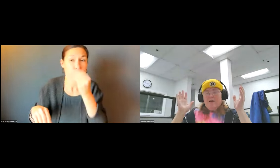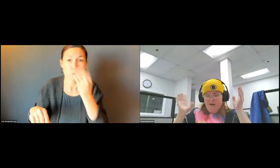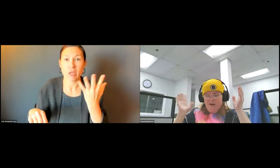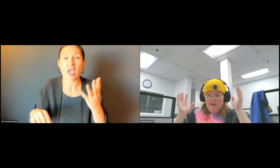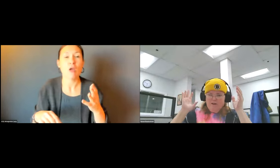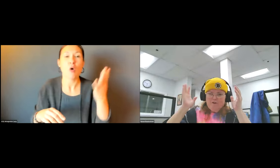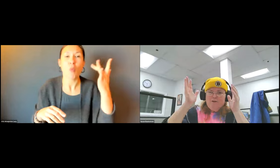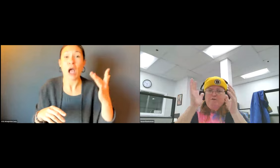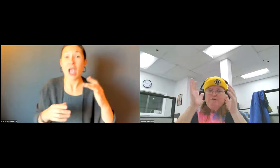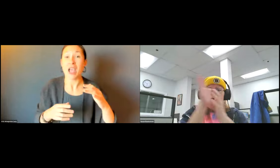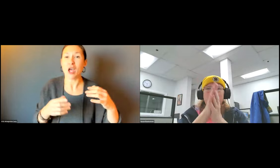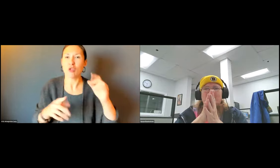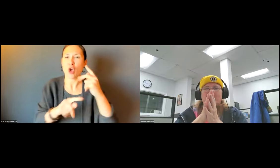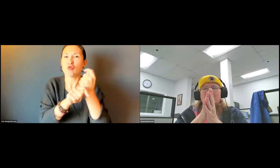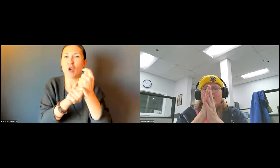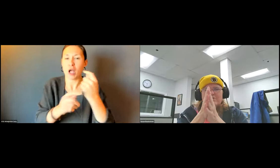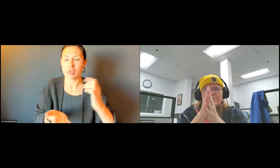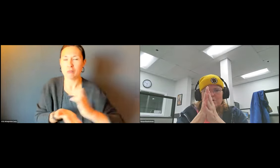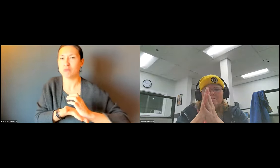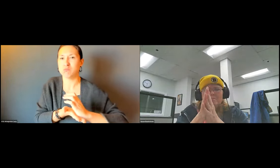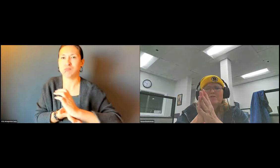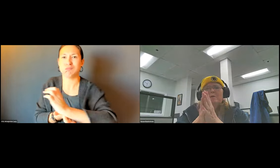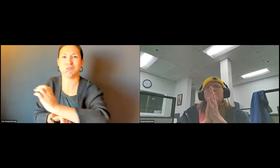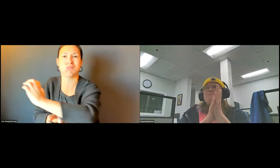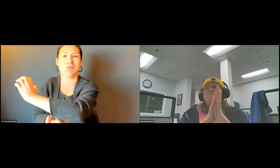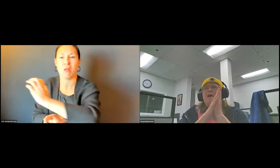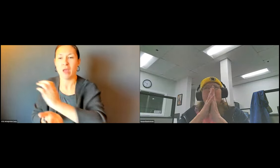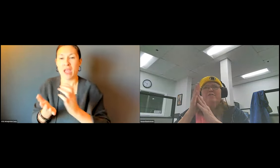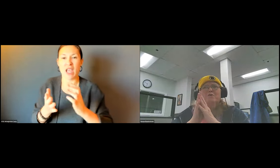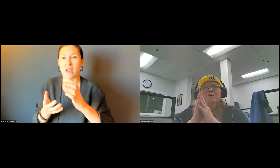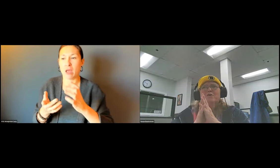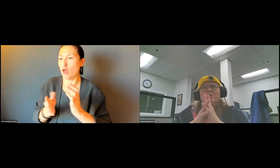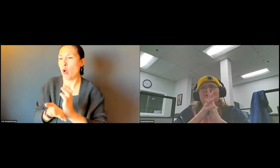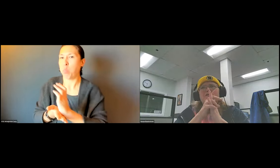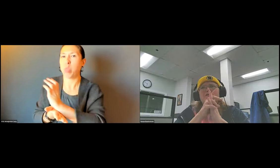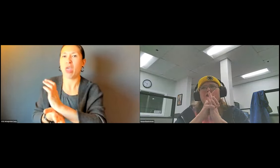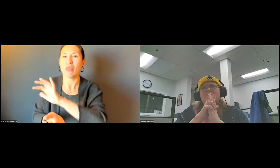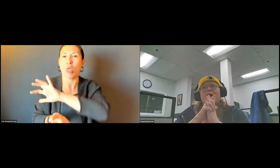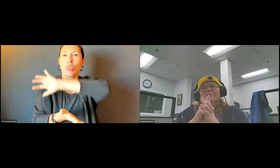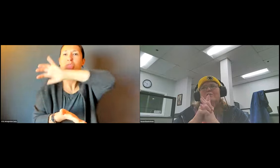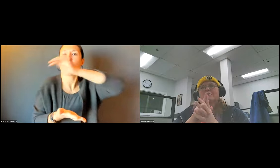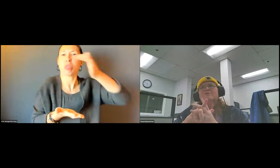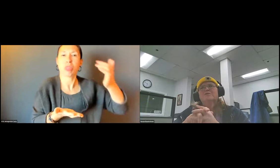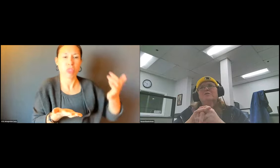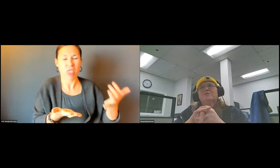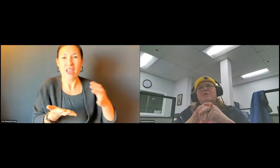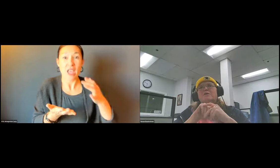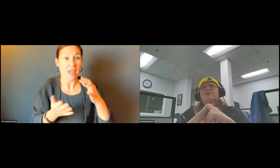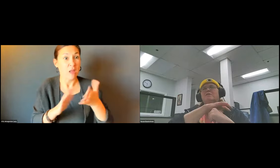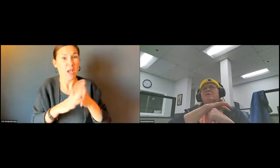CONTRACTORS ARE NOT EVEN THINKING ABOUT THIS STUFF. THEY WILL PLOW.